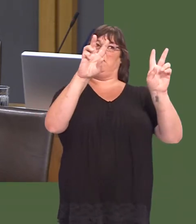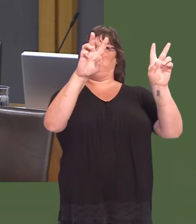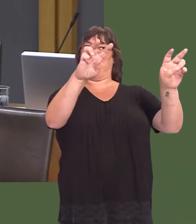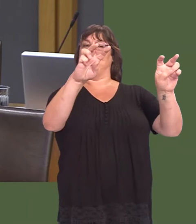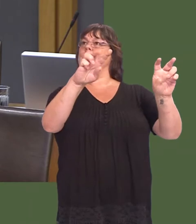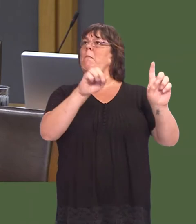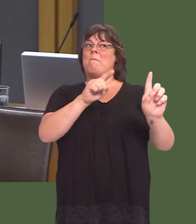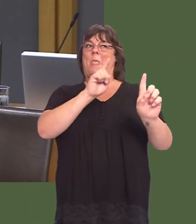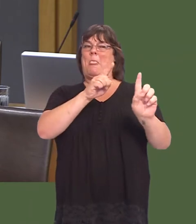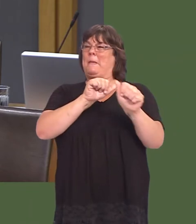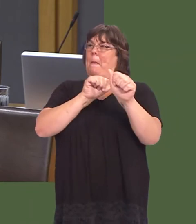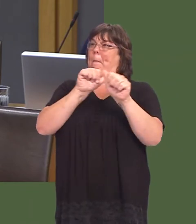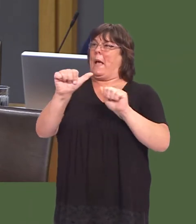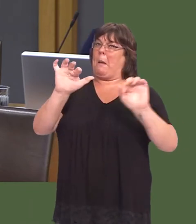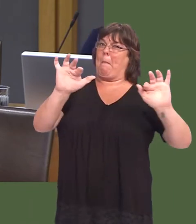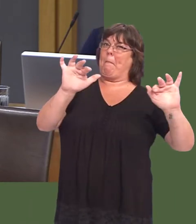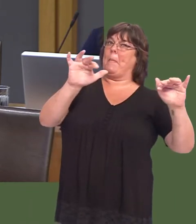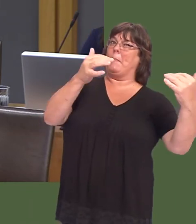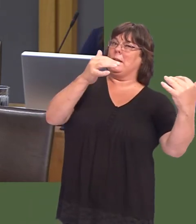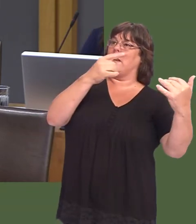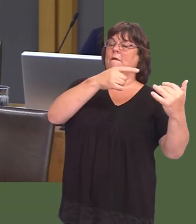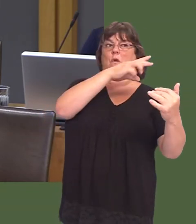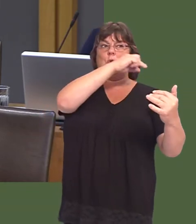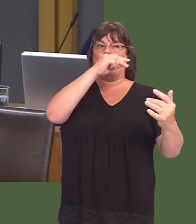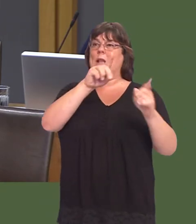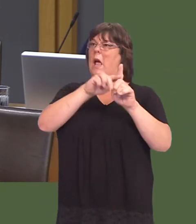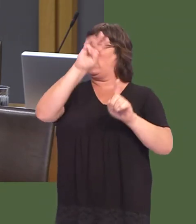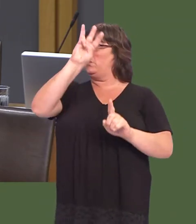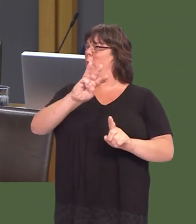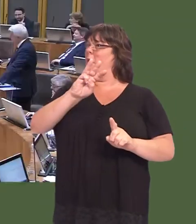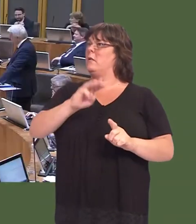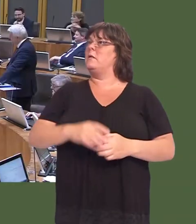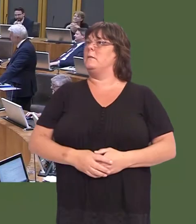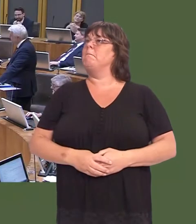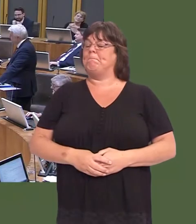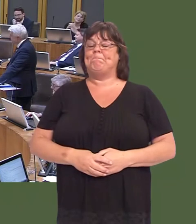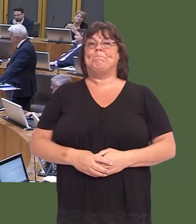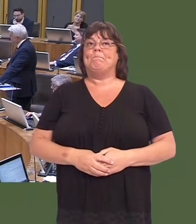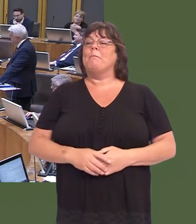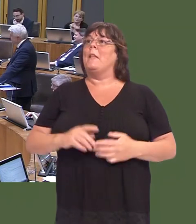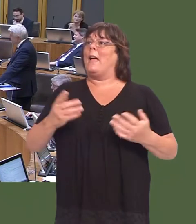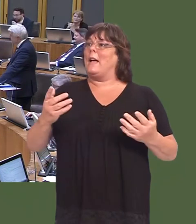Thatís the best publicity Swansea or Wales get from anywhere.